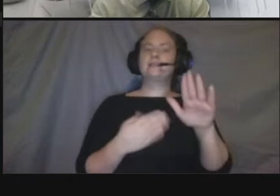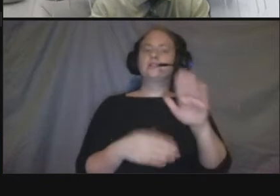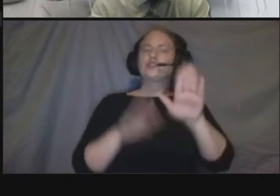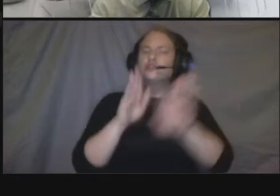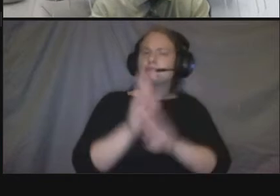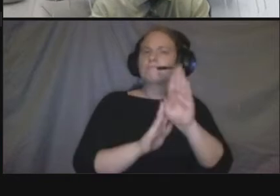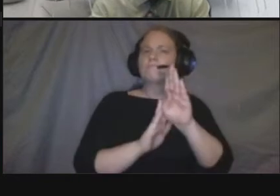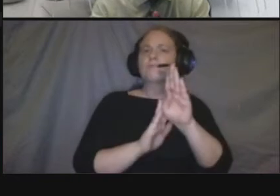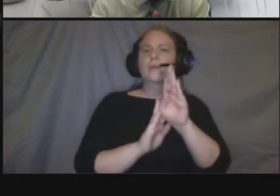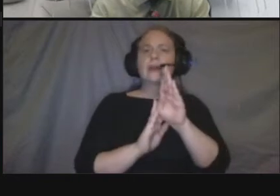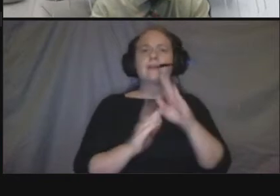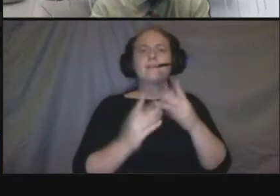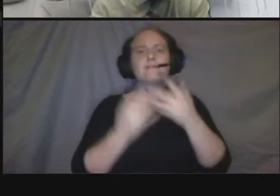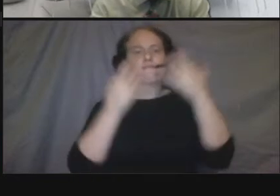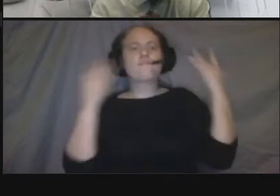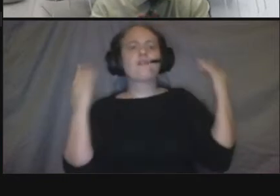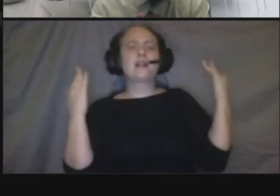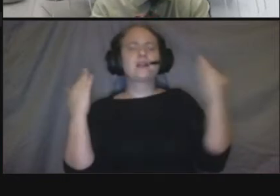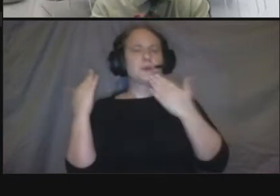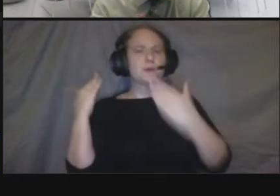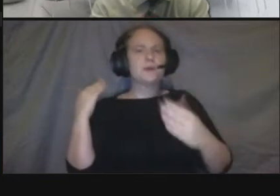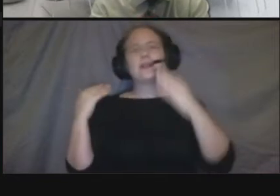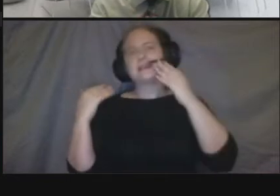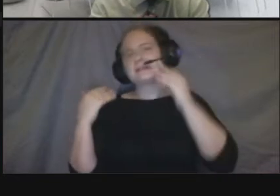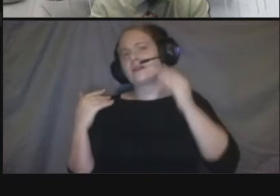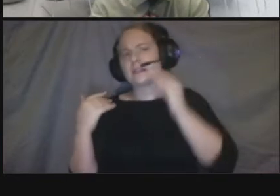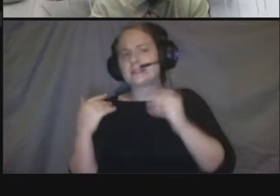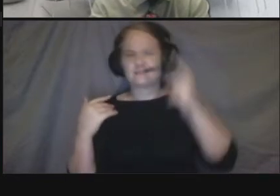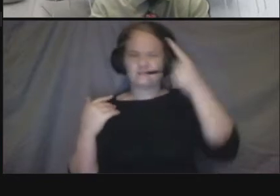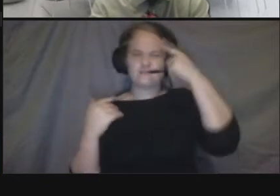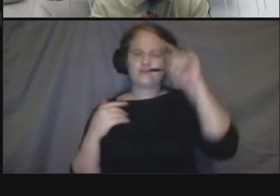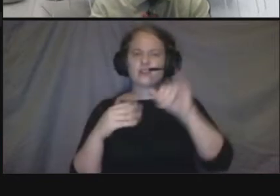pictures of the different types of treatments and areas you see some of the outdoor seating you see